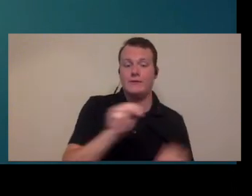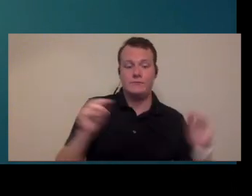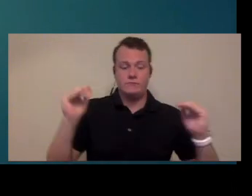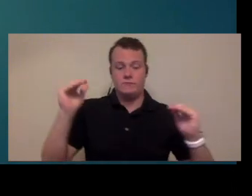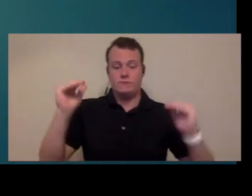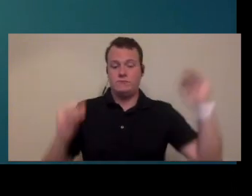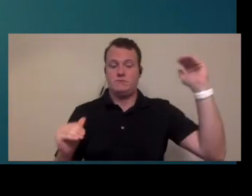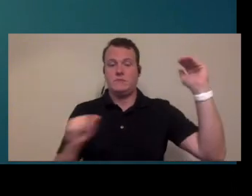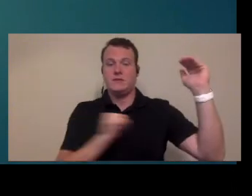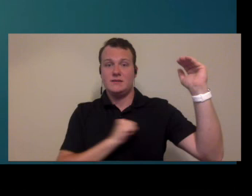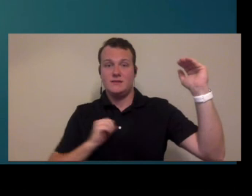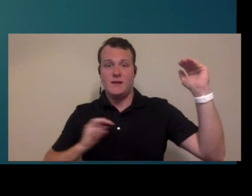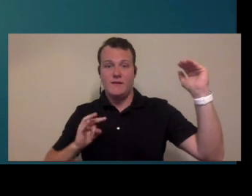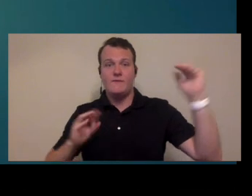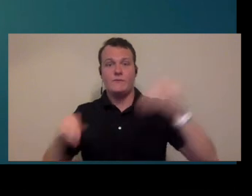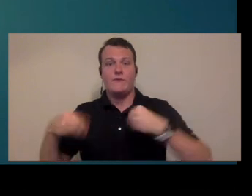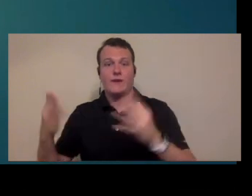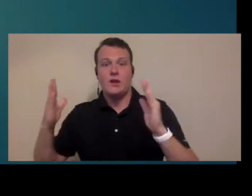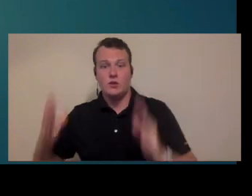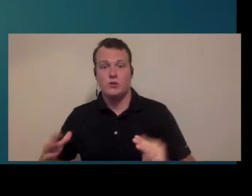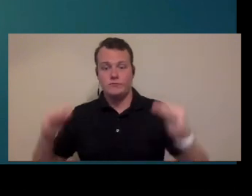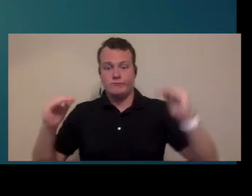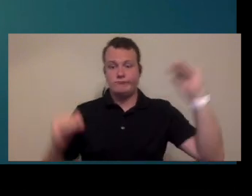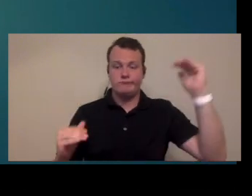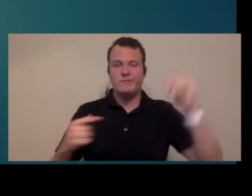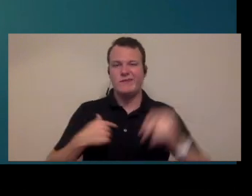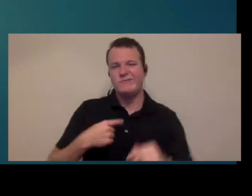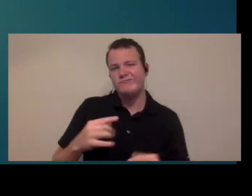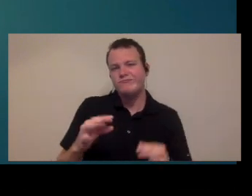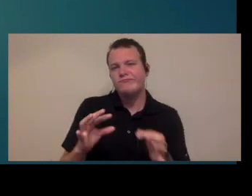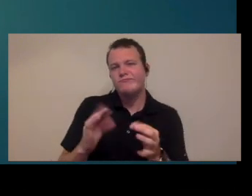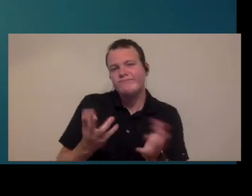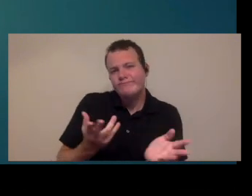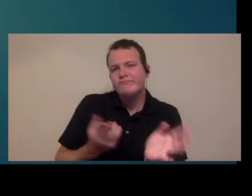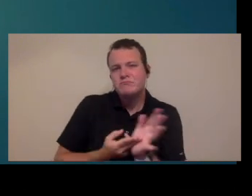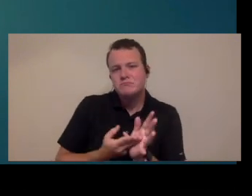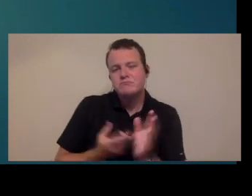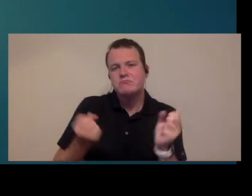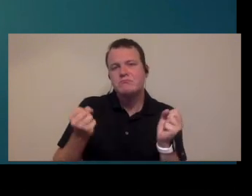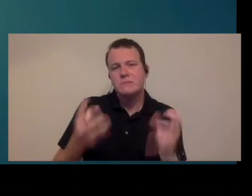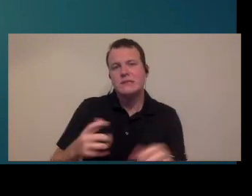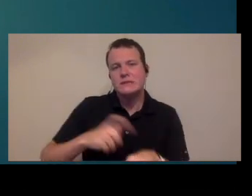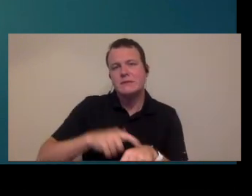staff than providers and I would say if oftentimes is the case you know you have